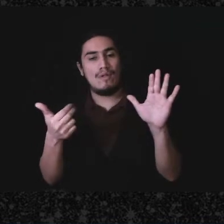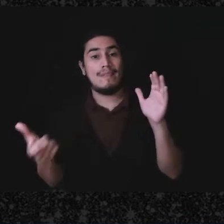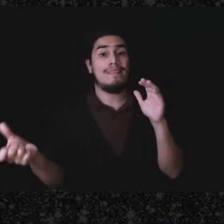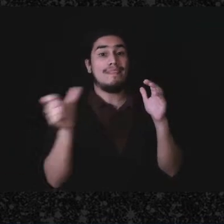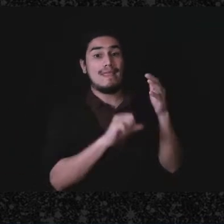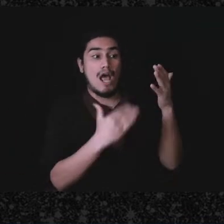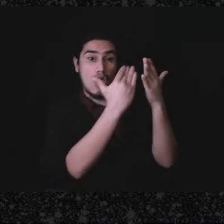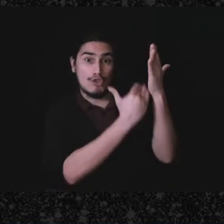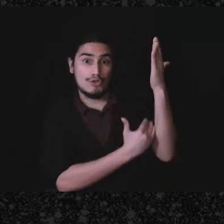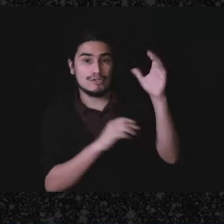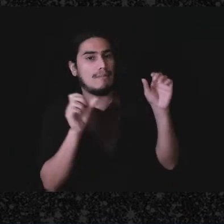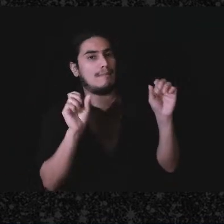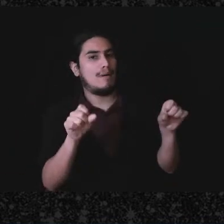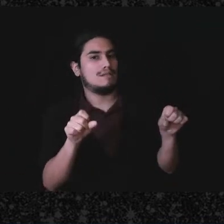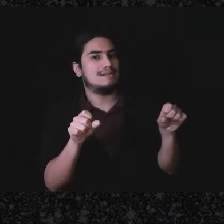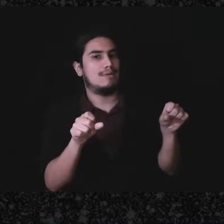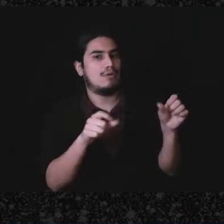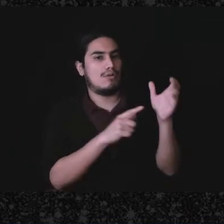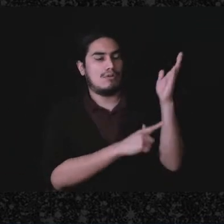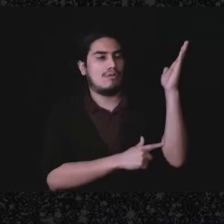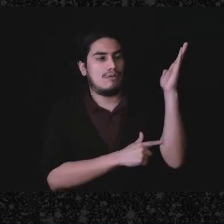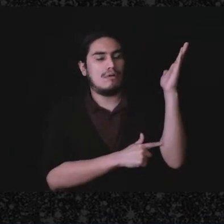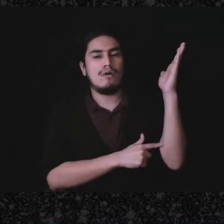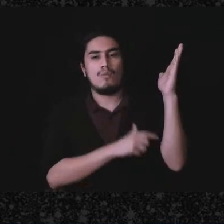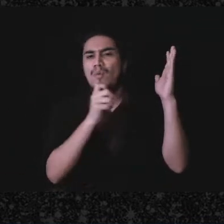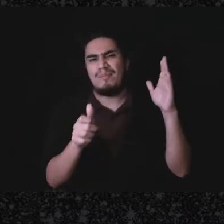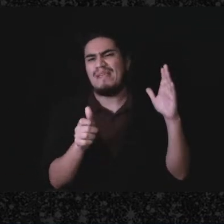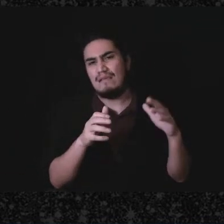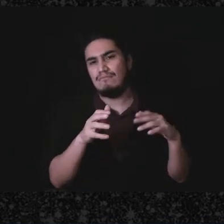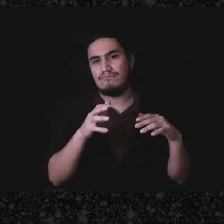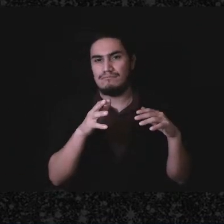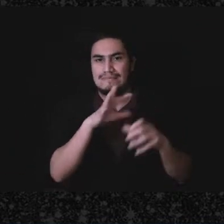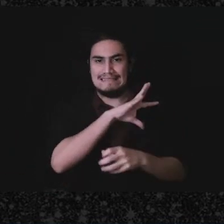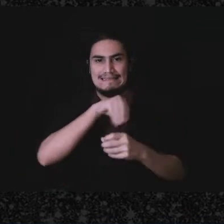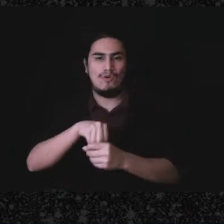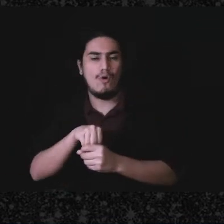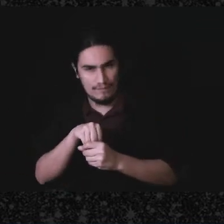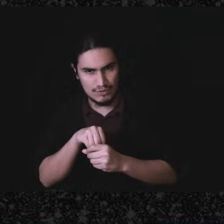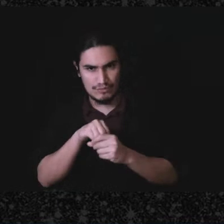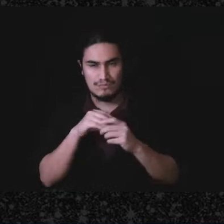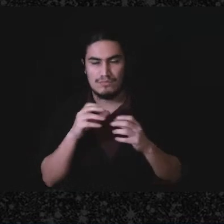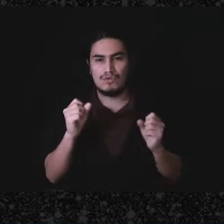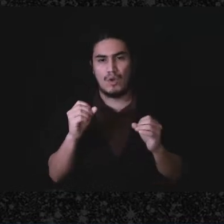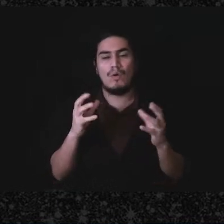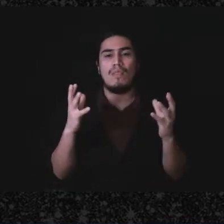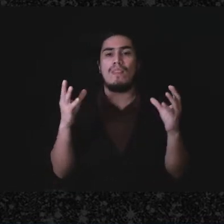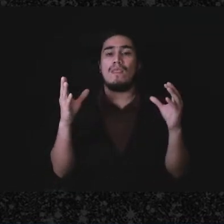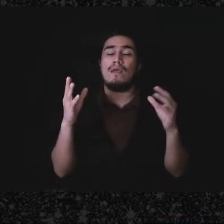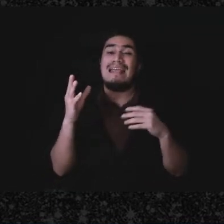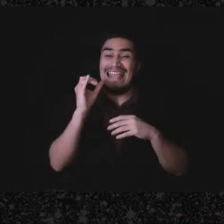not be threatened - thrown out. So the more complete records the-the better you are off,